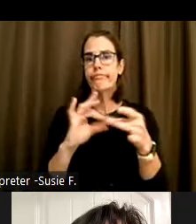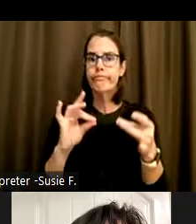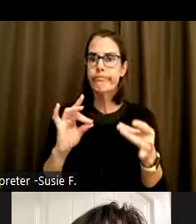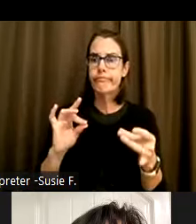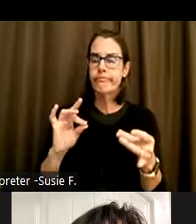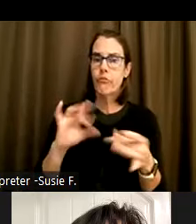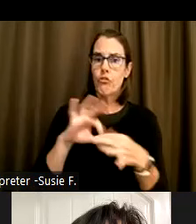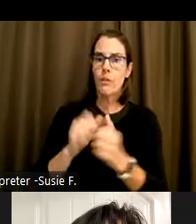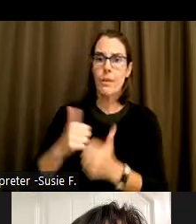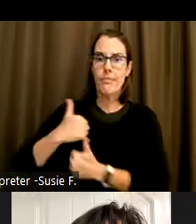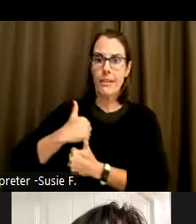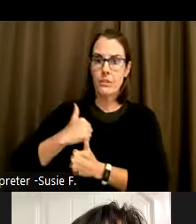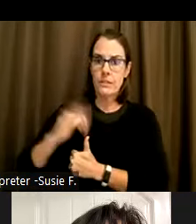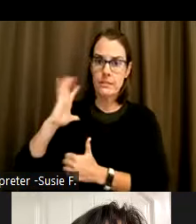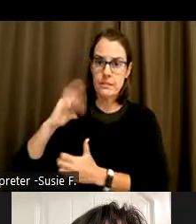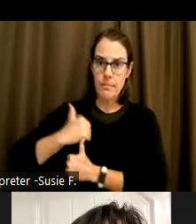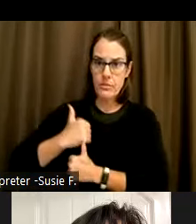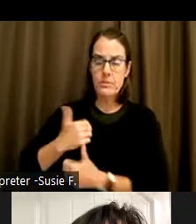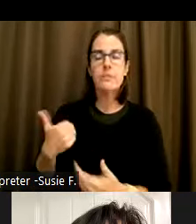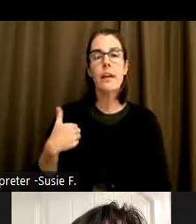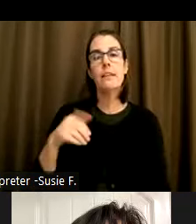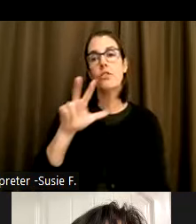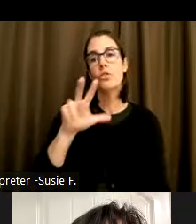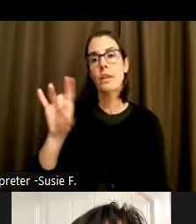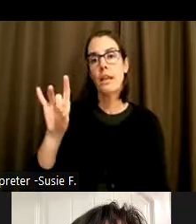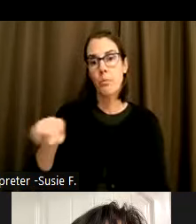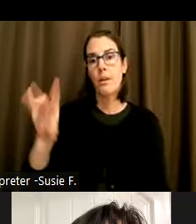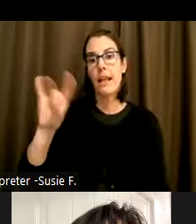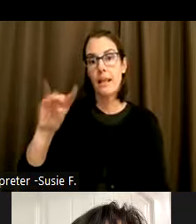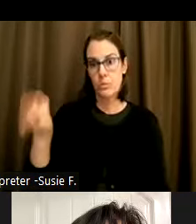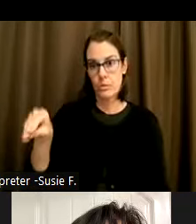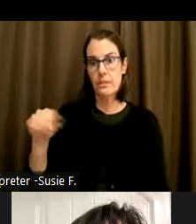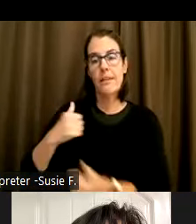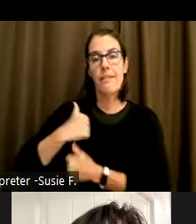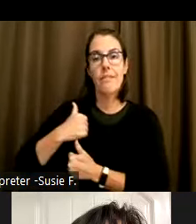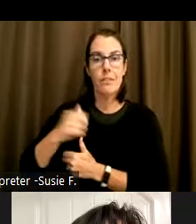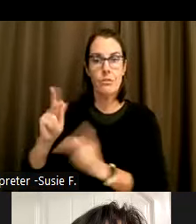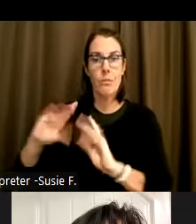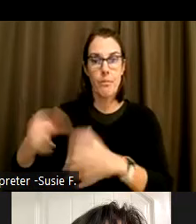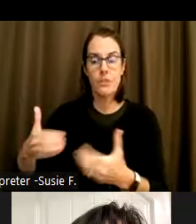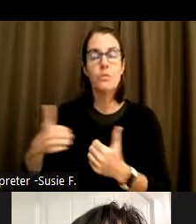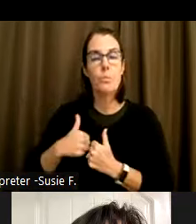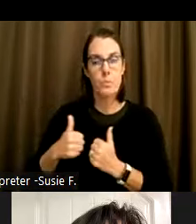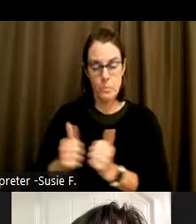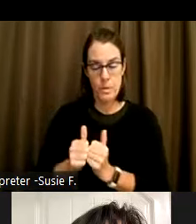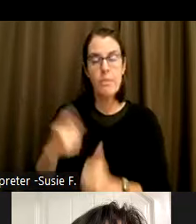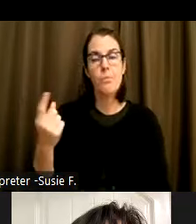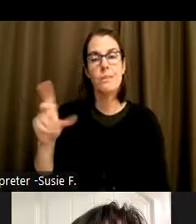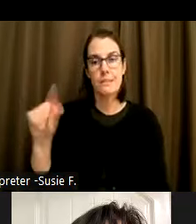we also have 38.8% of the veteran population with at least one disability.